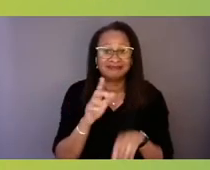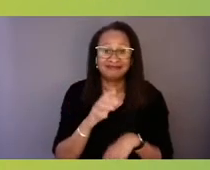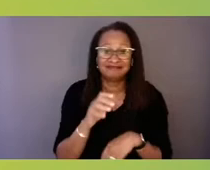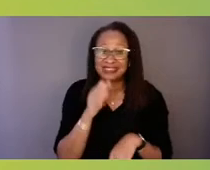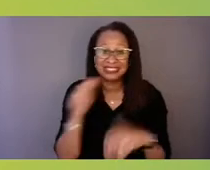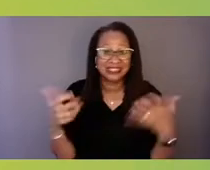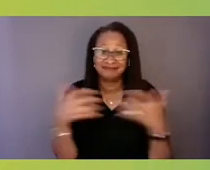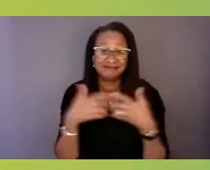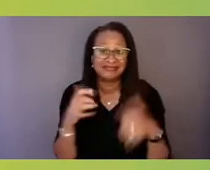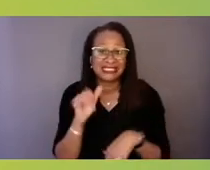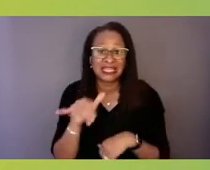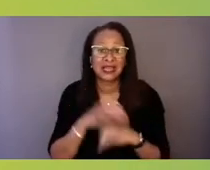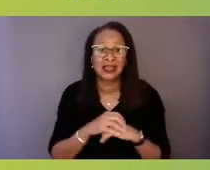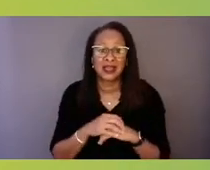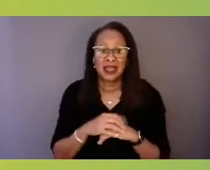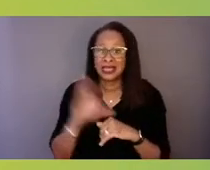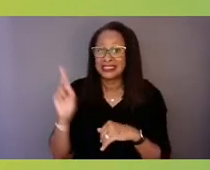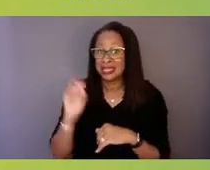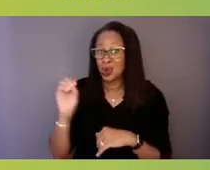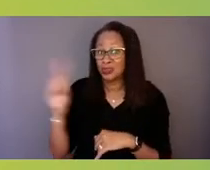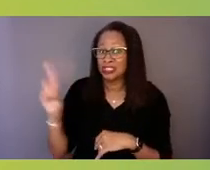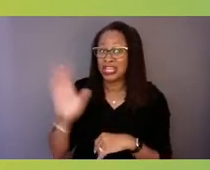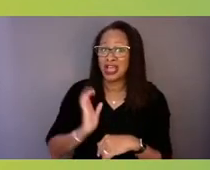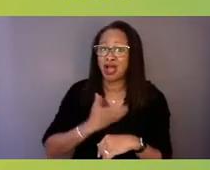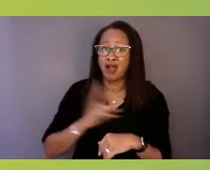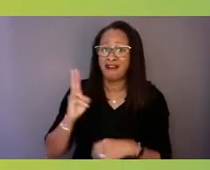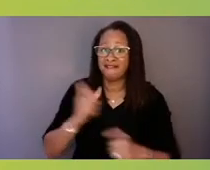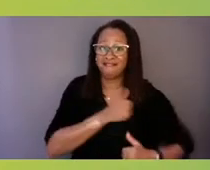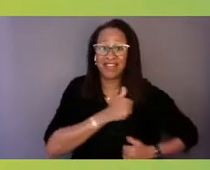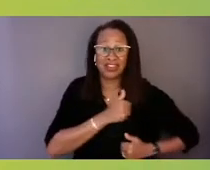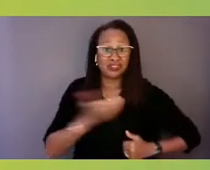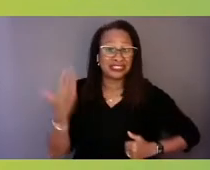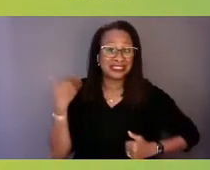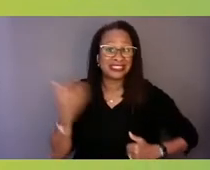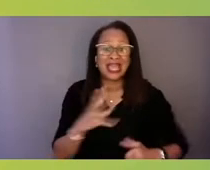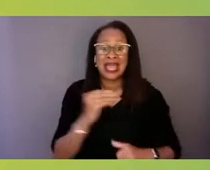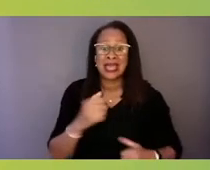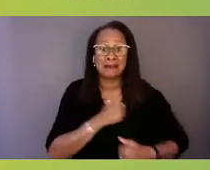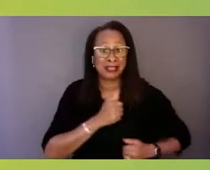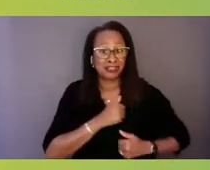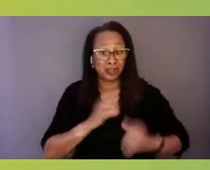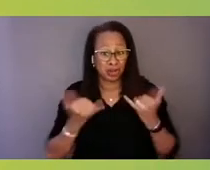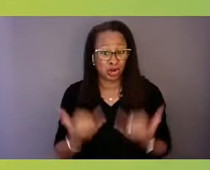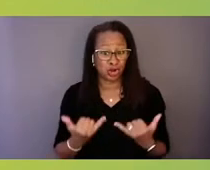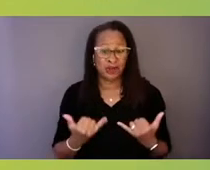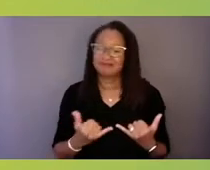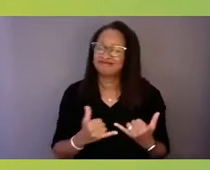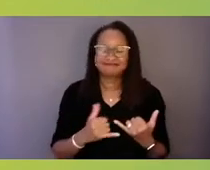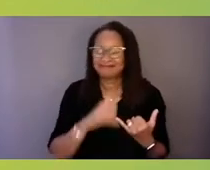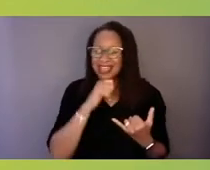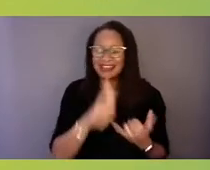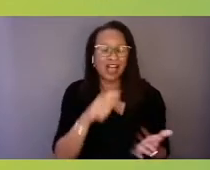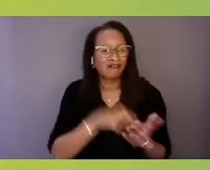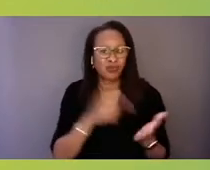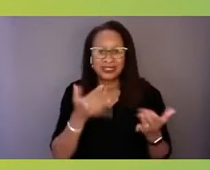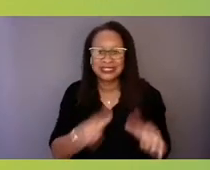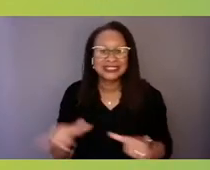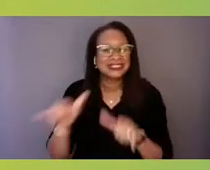DOD, our veterans and our military are not afforded the same guarantees